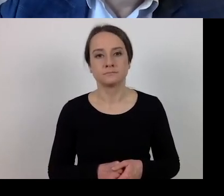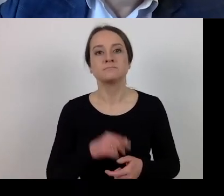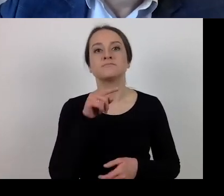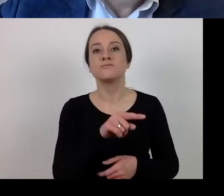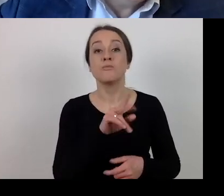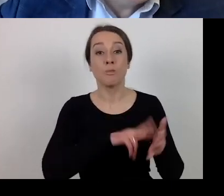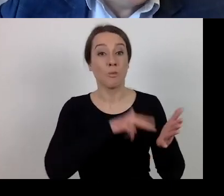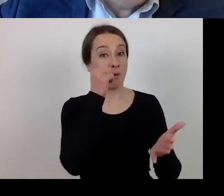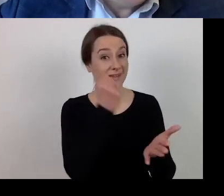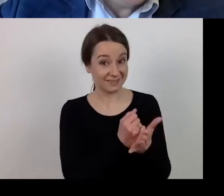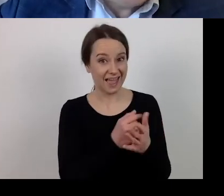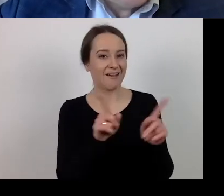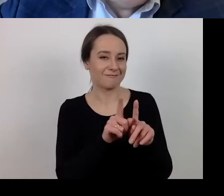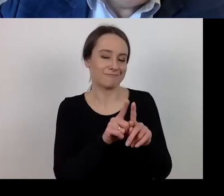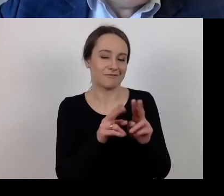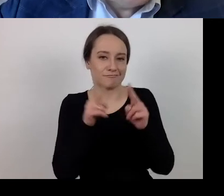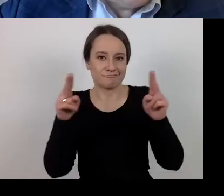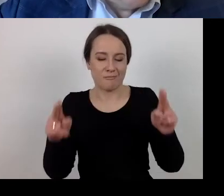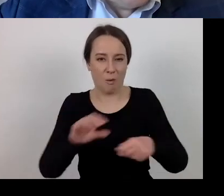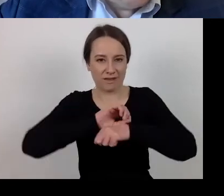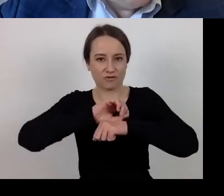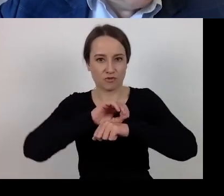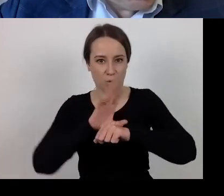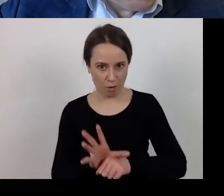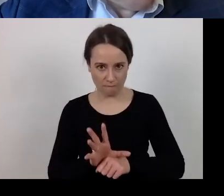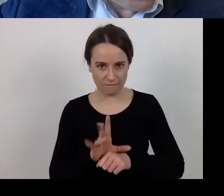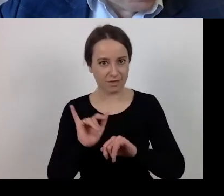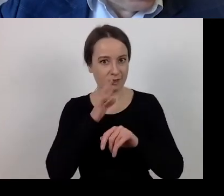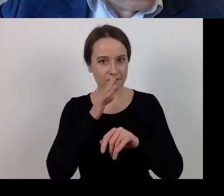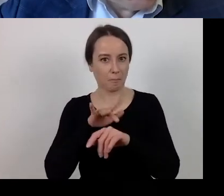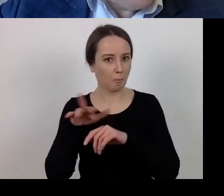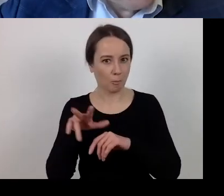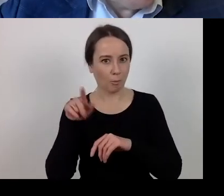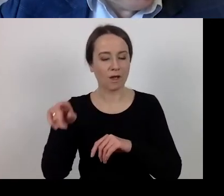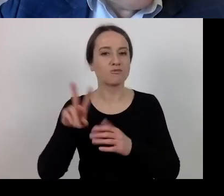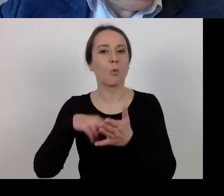and COVID-19 versus the implementation provisions.